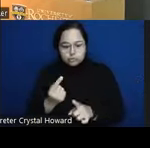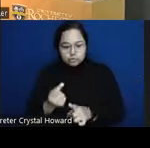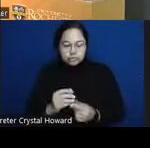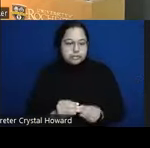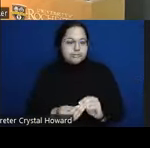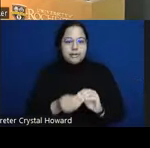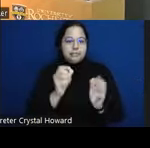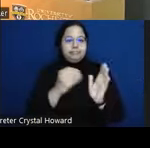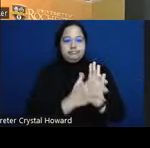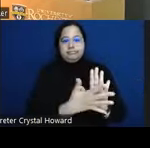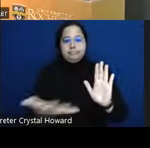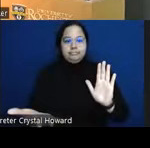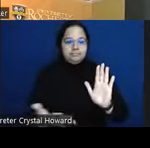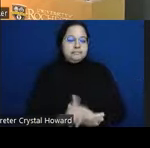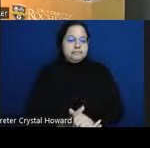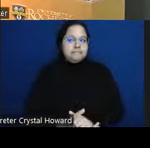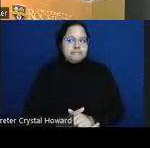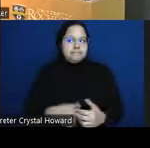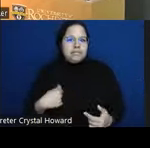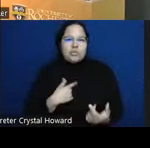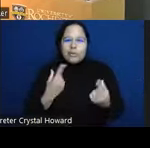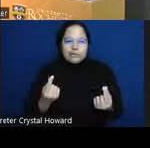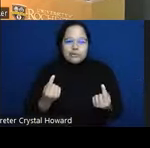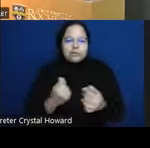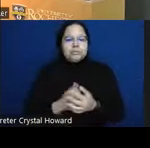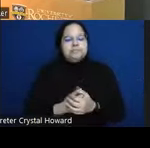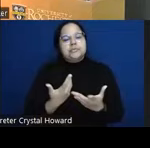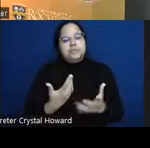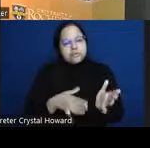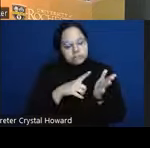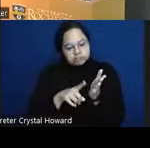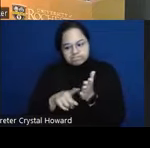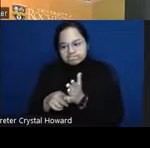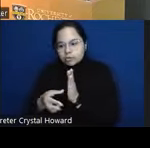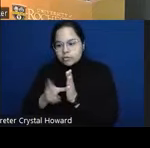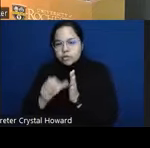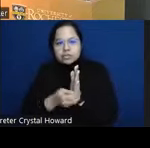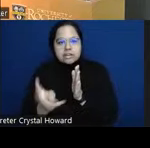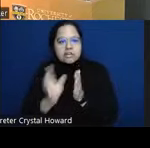papers talked to several people and I've found a couple counterproductive approaches these are